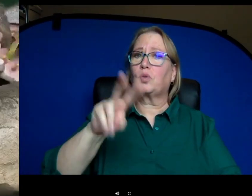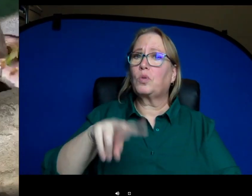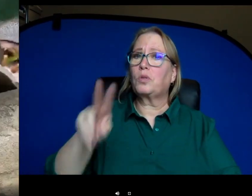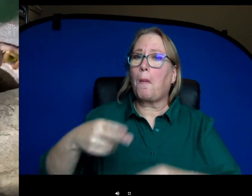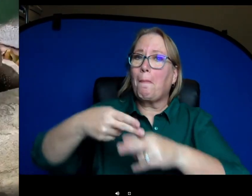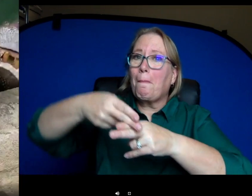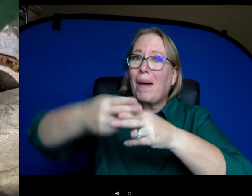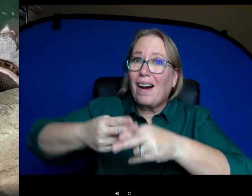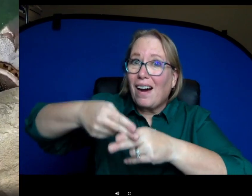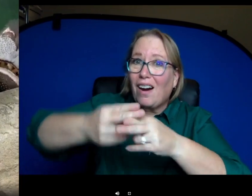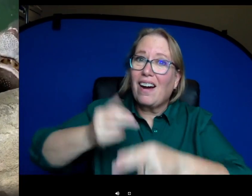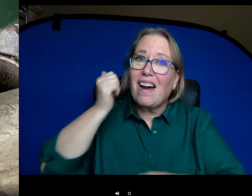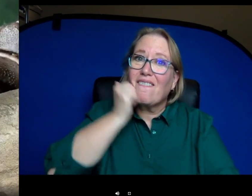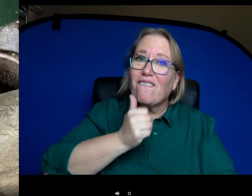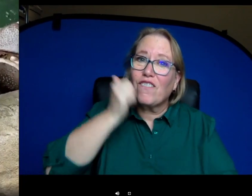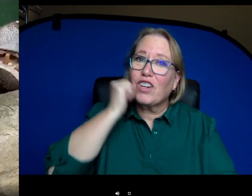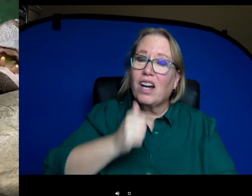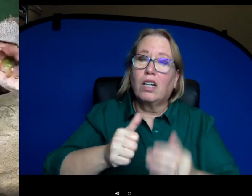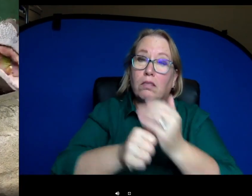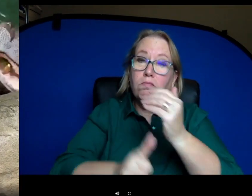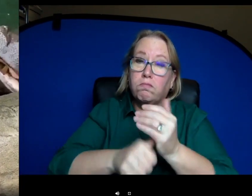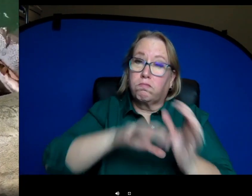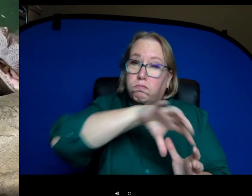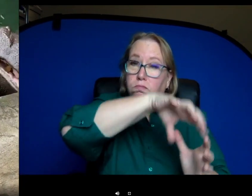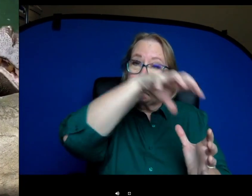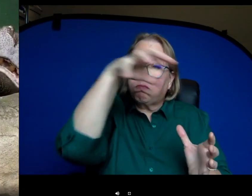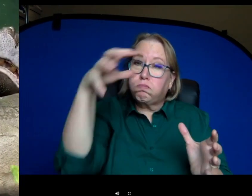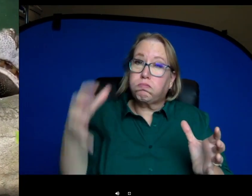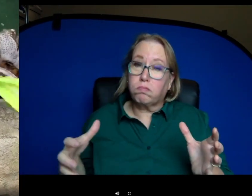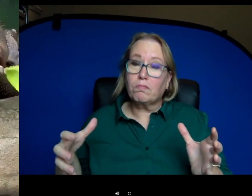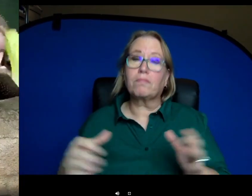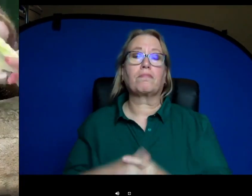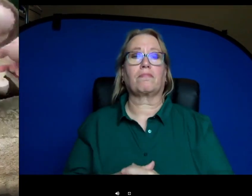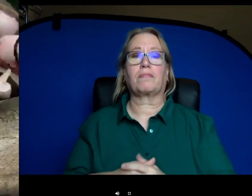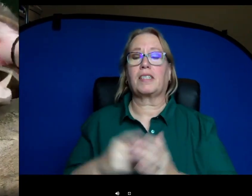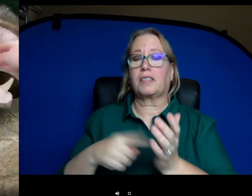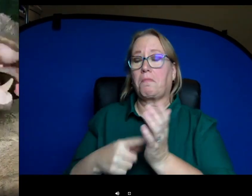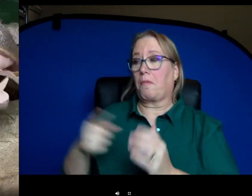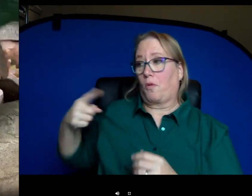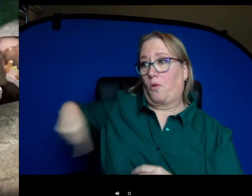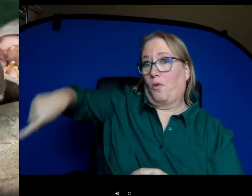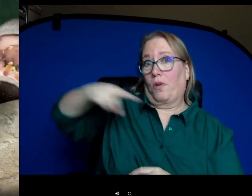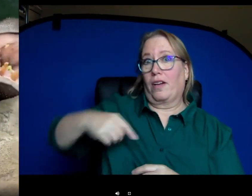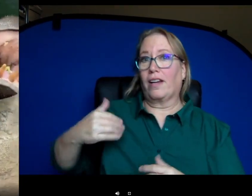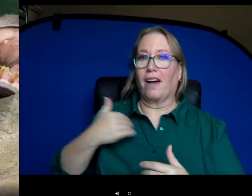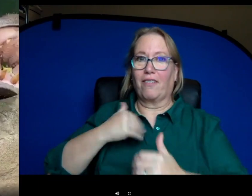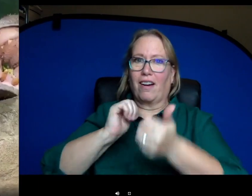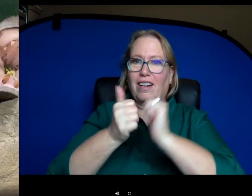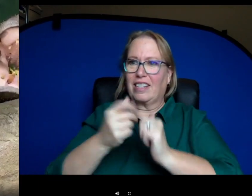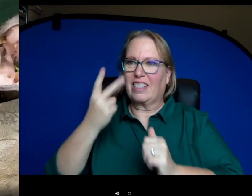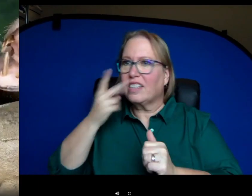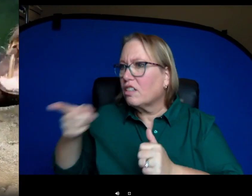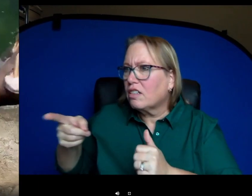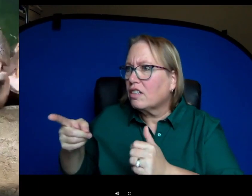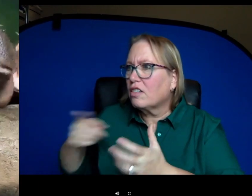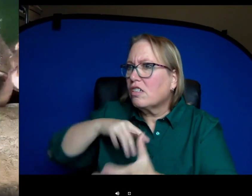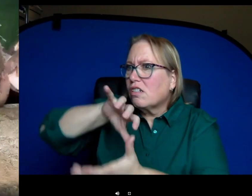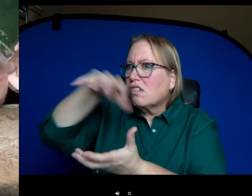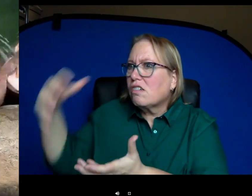low side. Sometimes we have competitions to see who has the most in their wheelbarrow and we actually weigh it. And then we have to push it up a ramp to